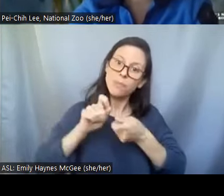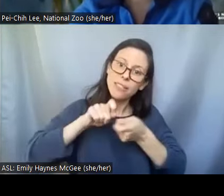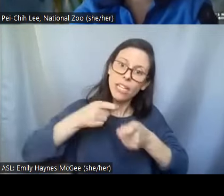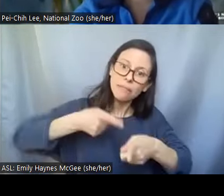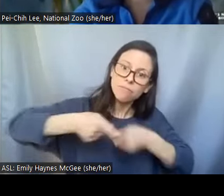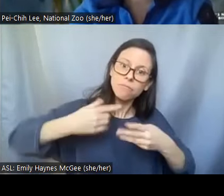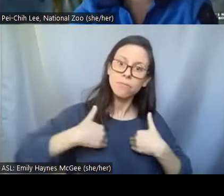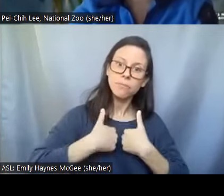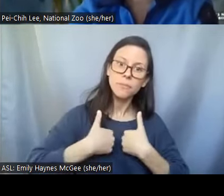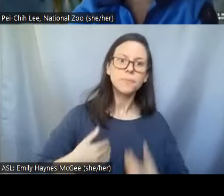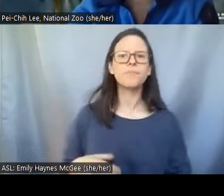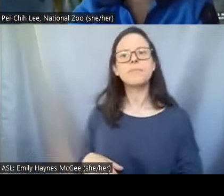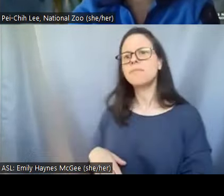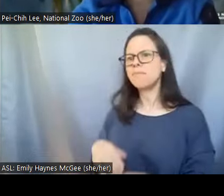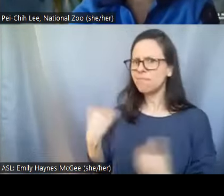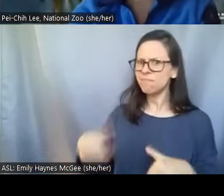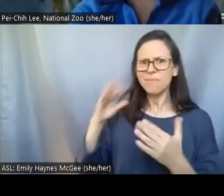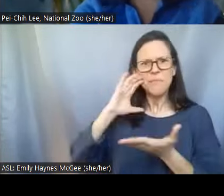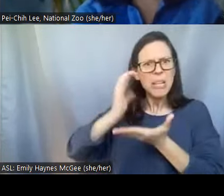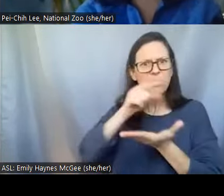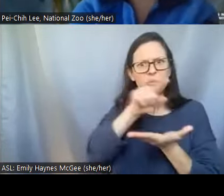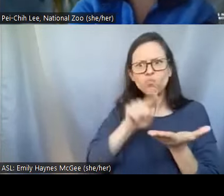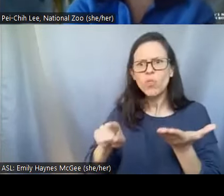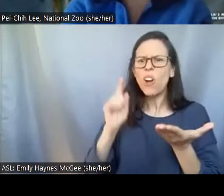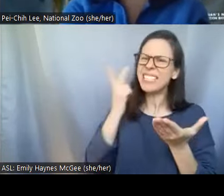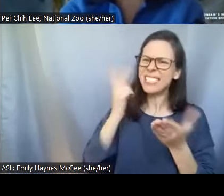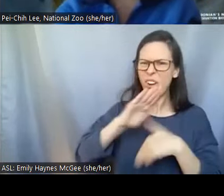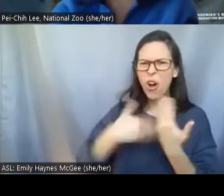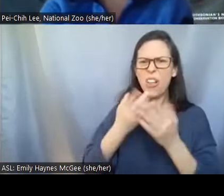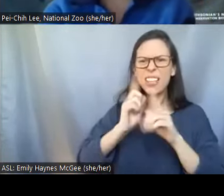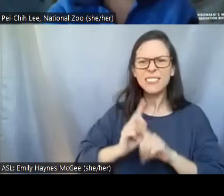on the screen right now is just some examples of all of these different biological samples